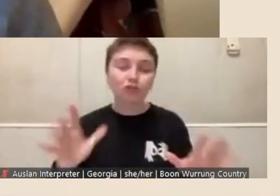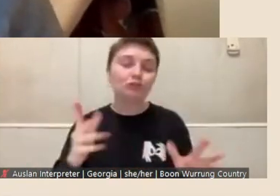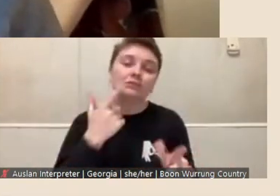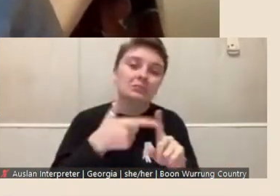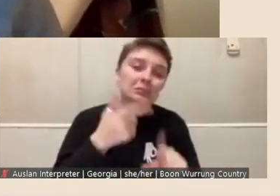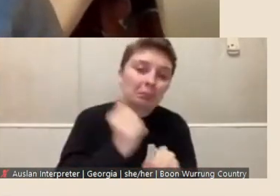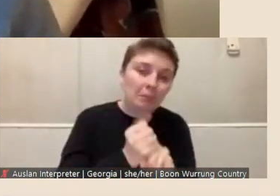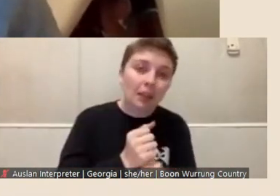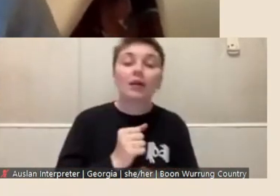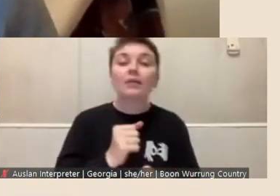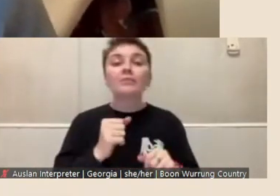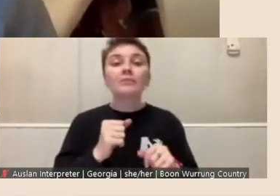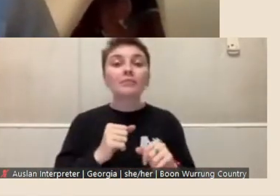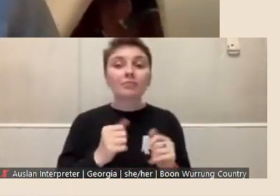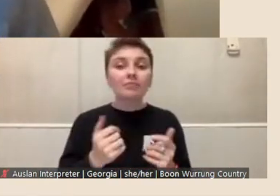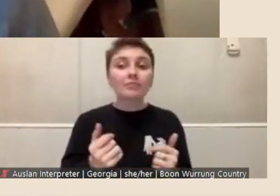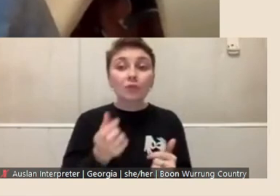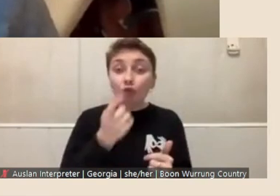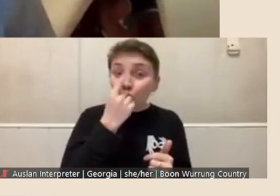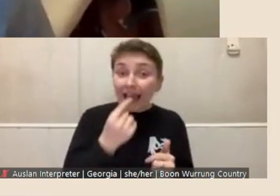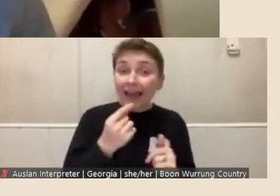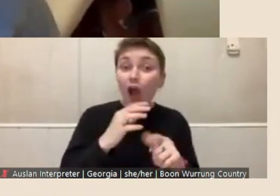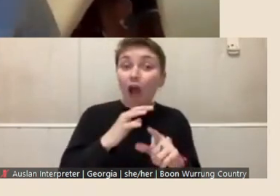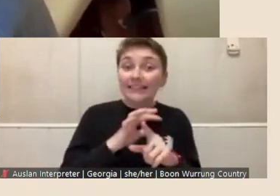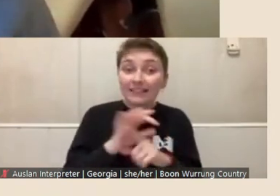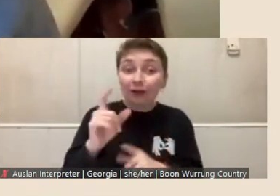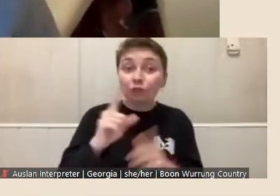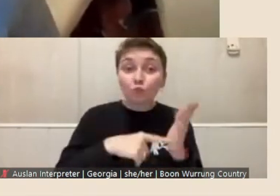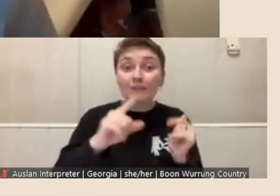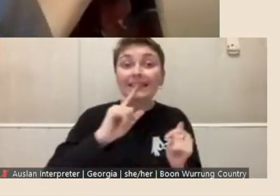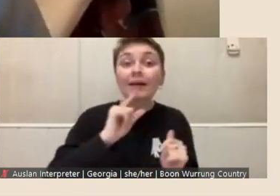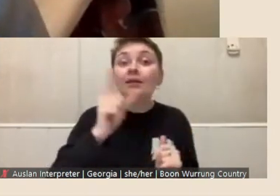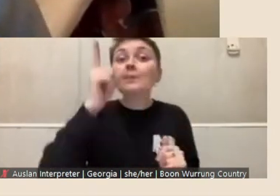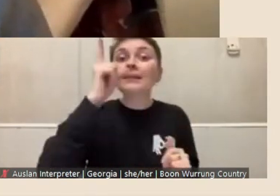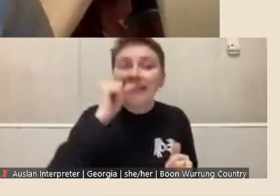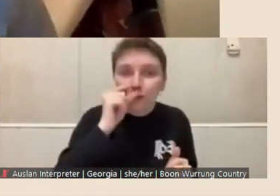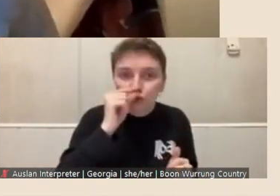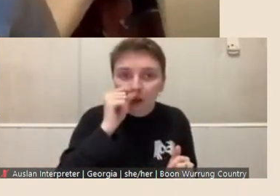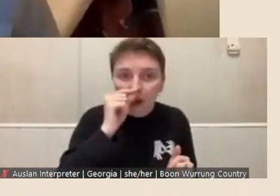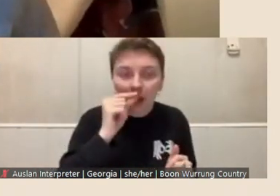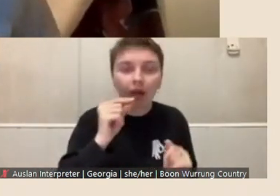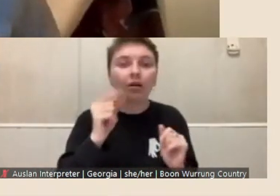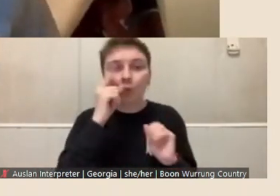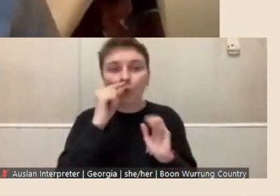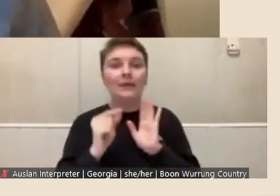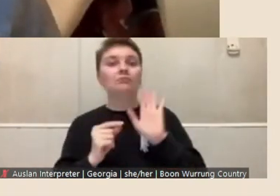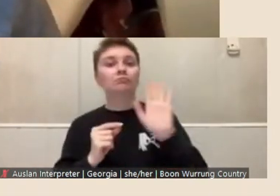you can absolutely identify the potential that you see that your work might have, because we